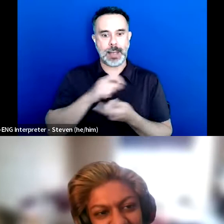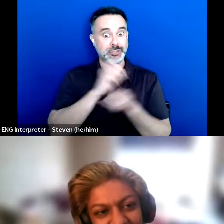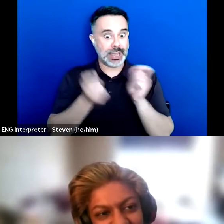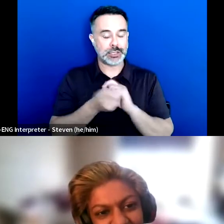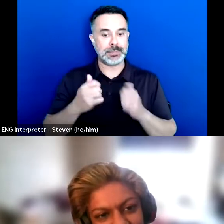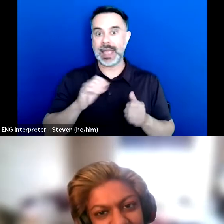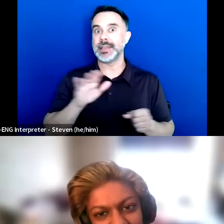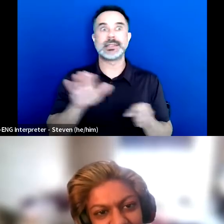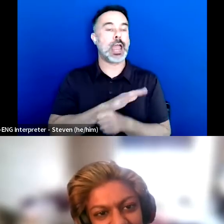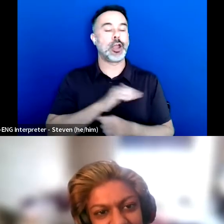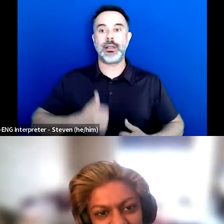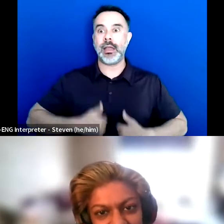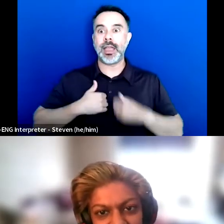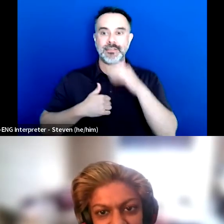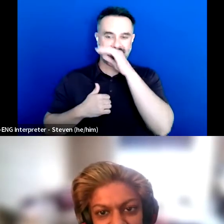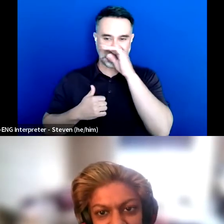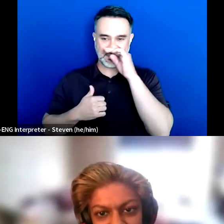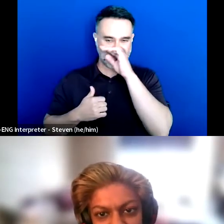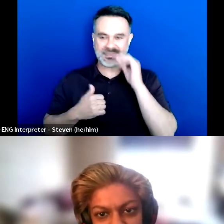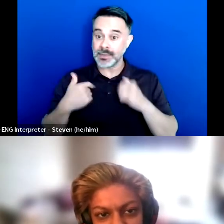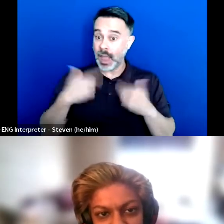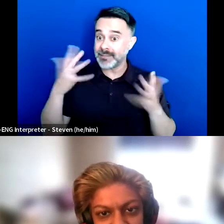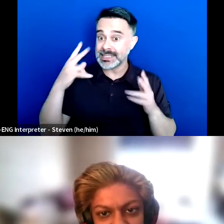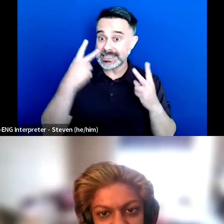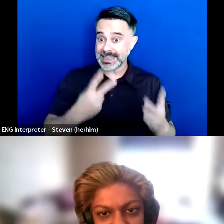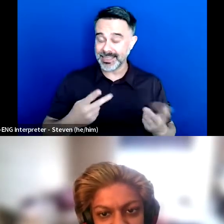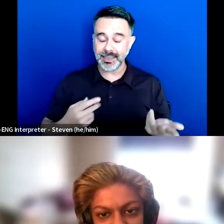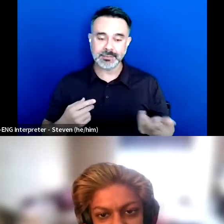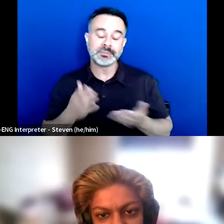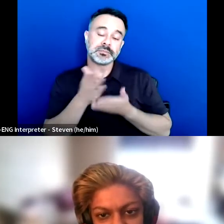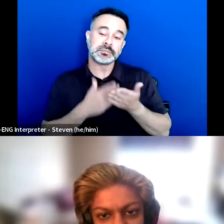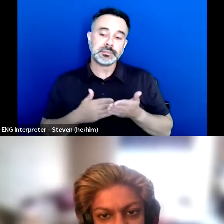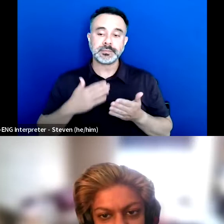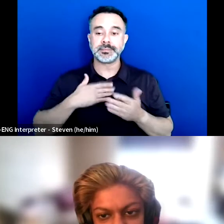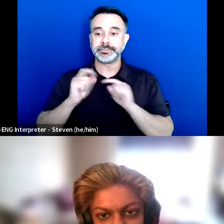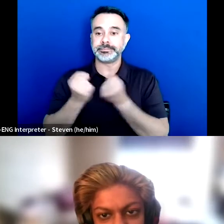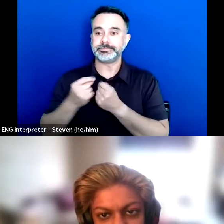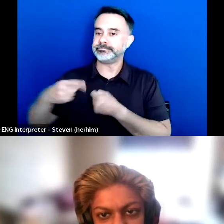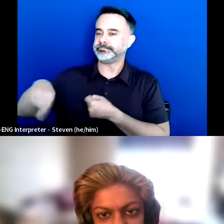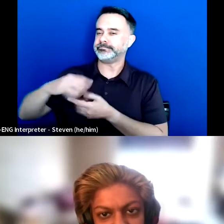like some of the teams that I've worked with, they are just sponges.